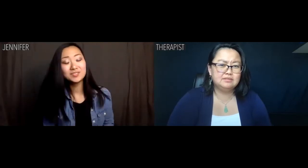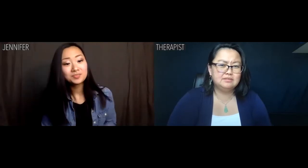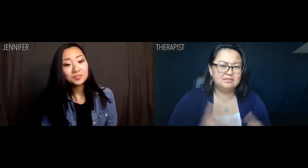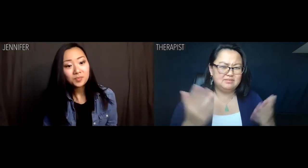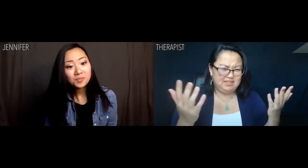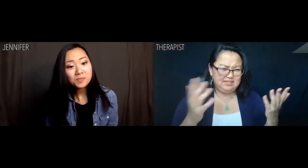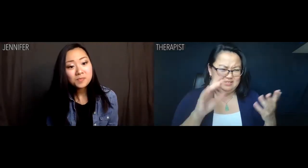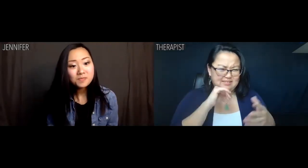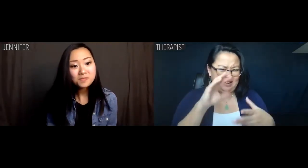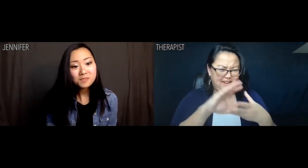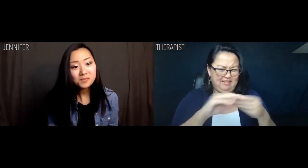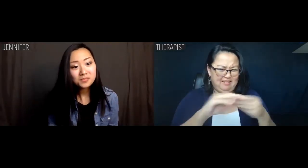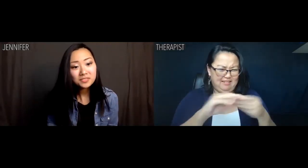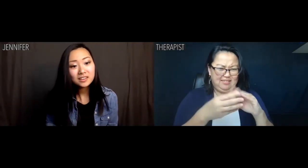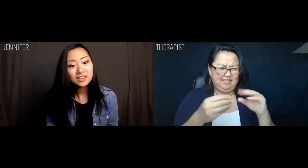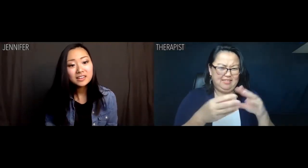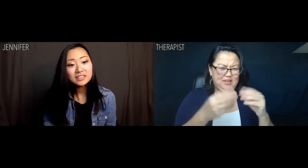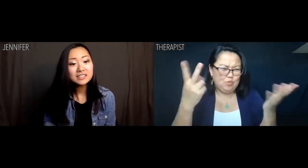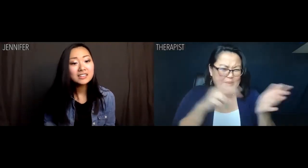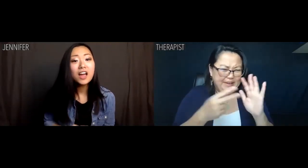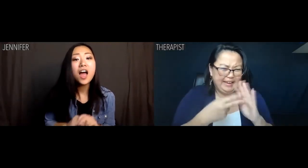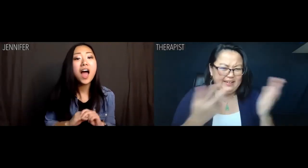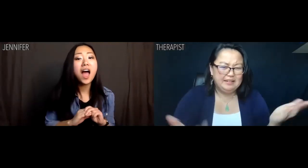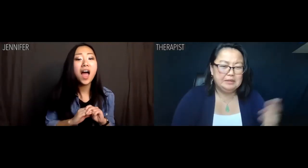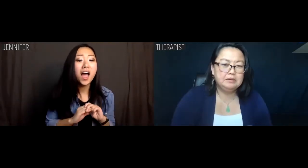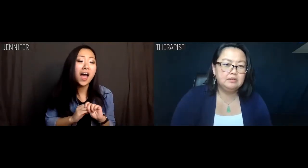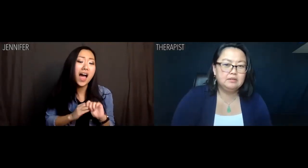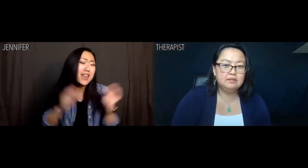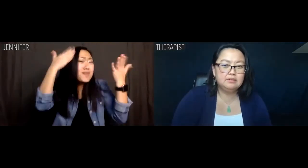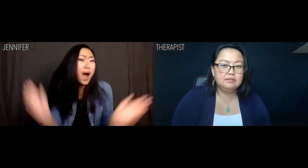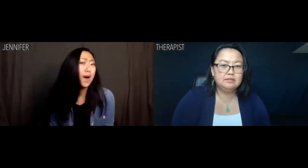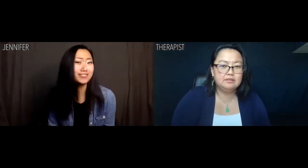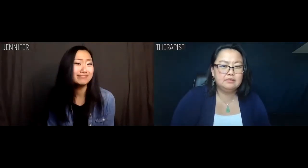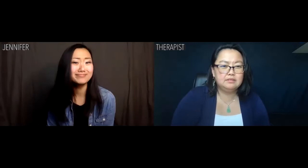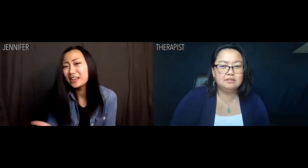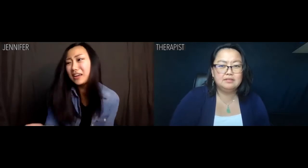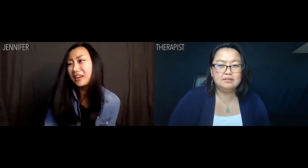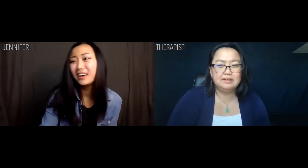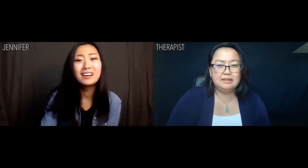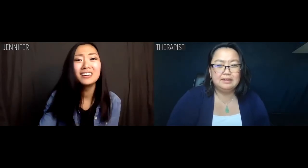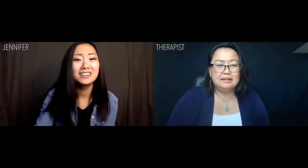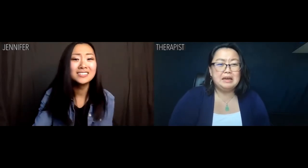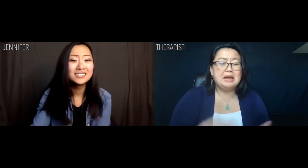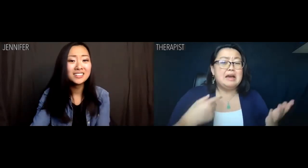Therapist: That's barely a sentence. What does that mean? Jennifer: I don't frickin' know.